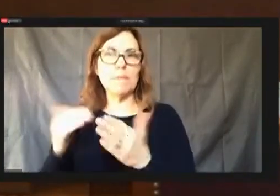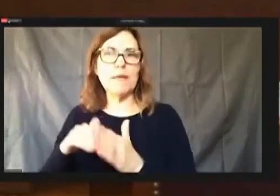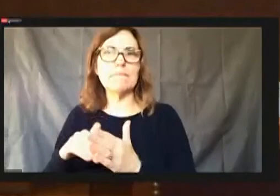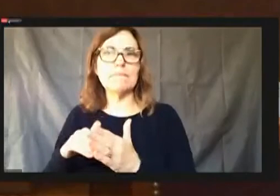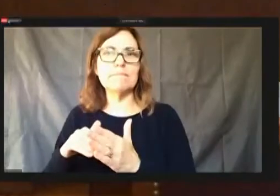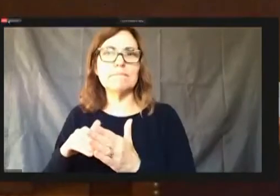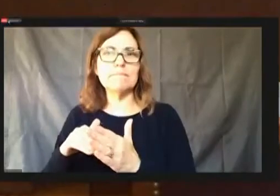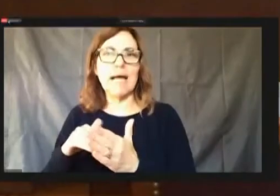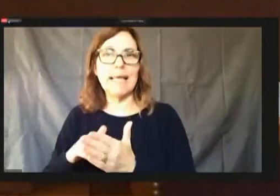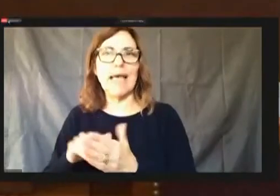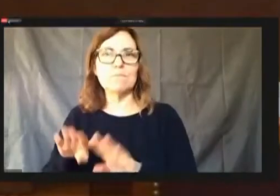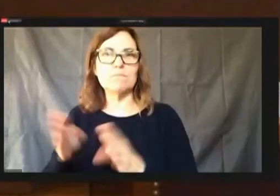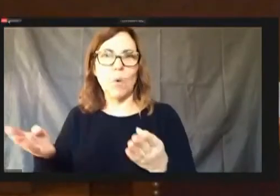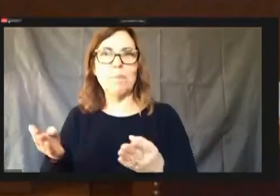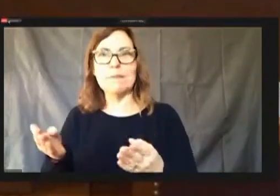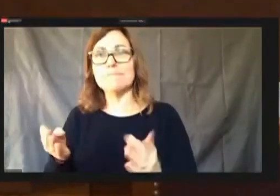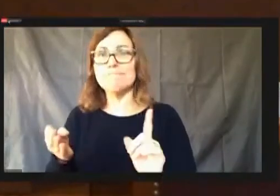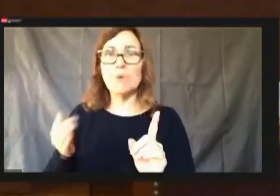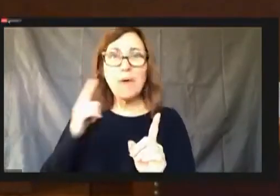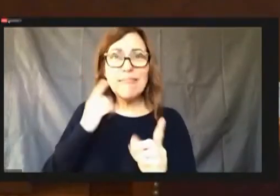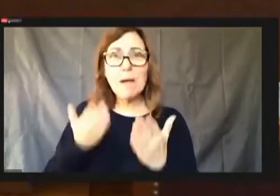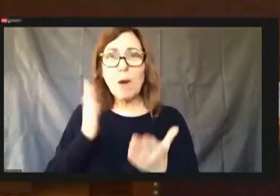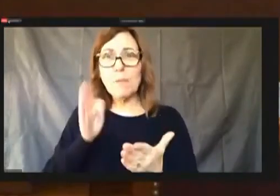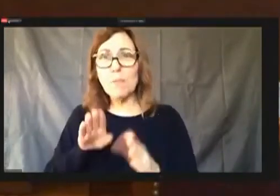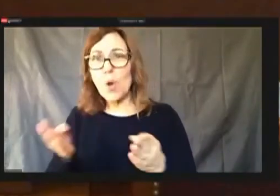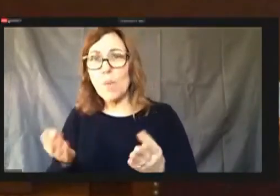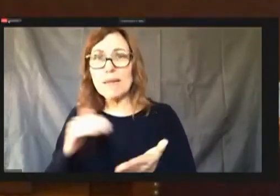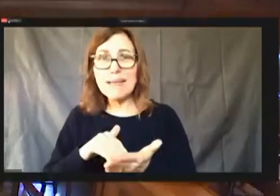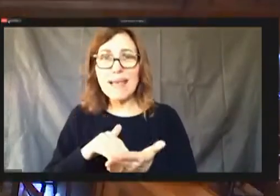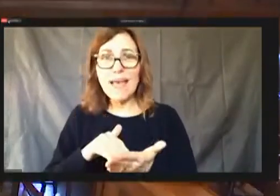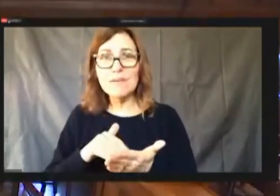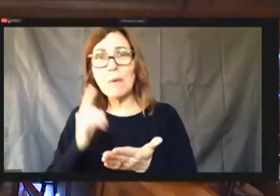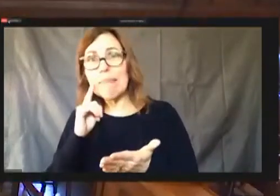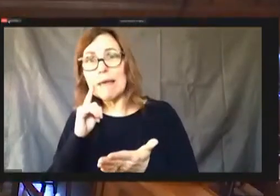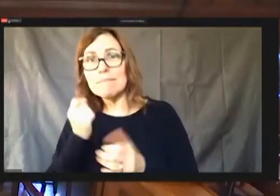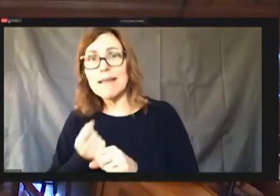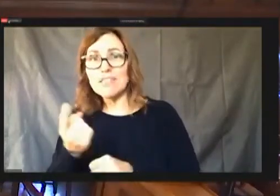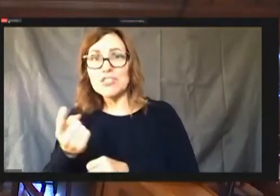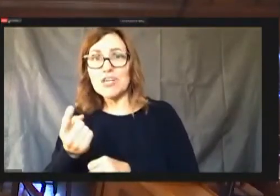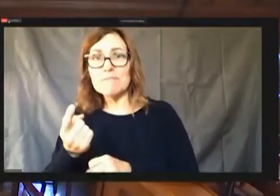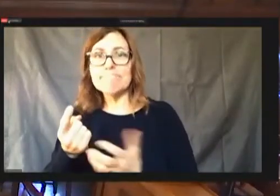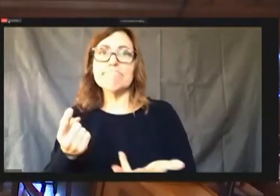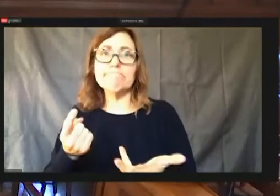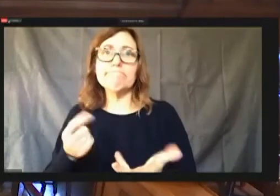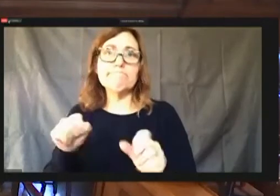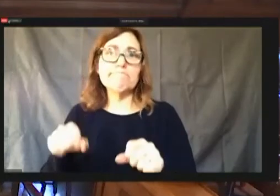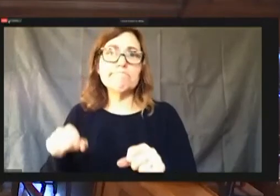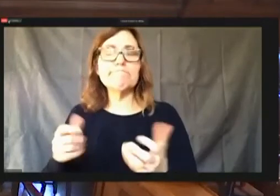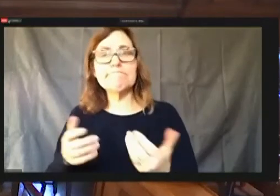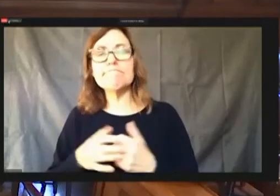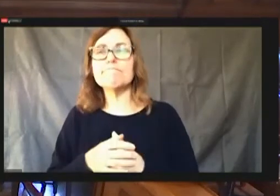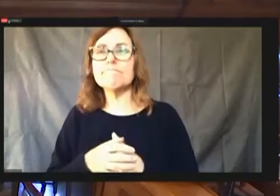We think next year, more than likely, said emotion has been withdrawn with that that